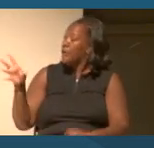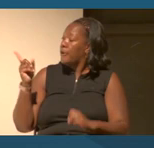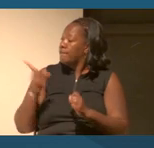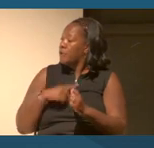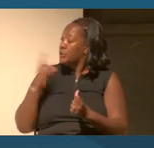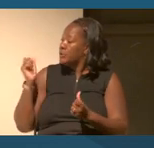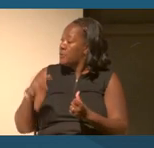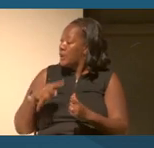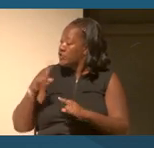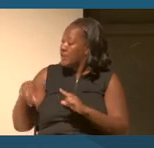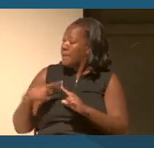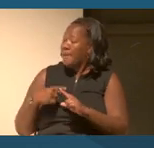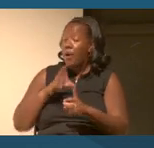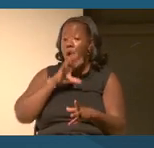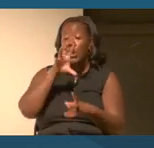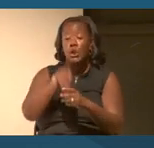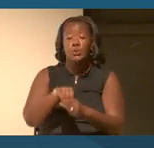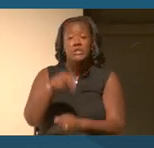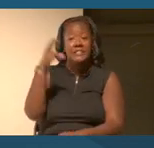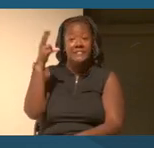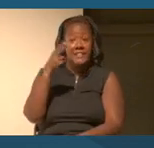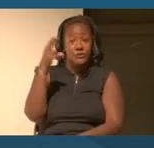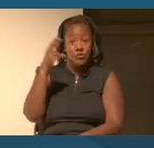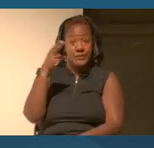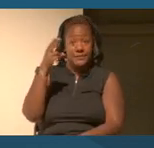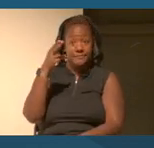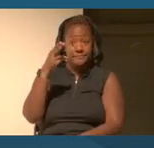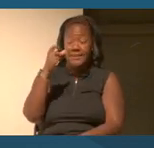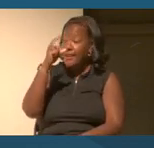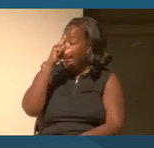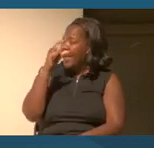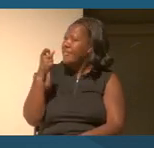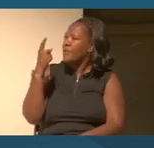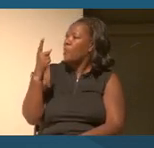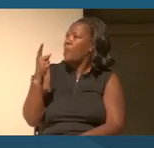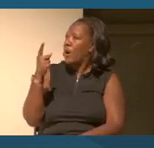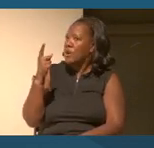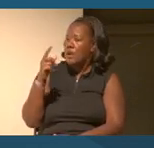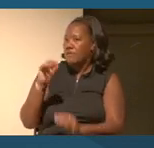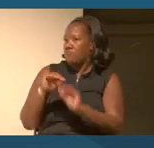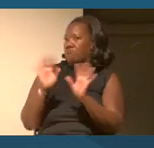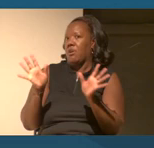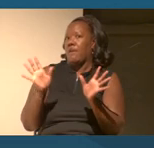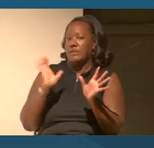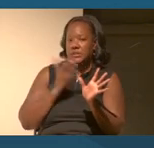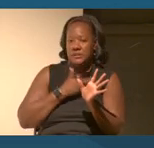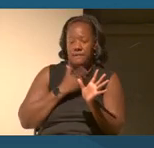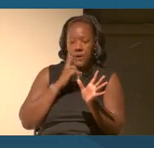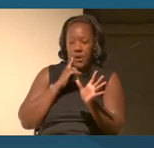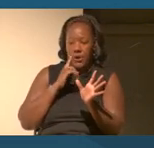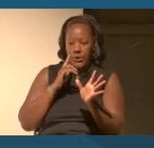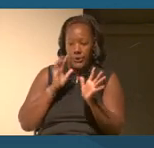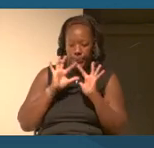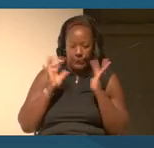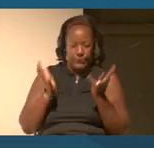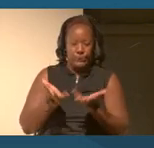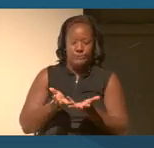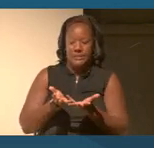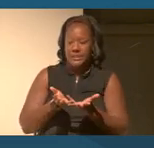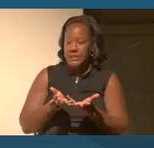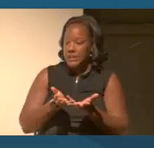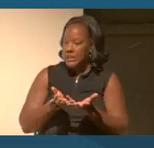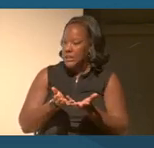And I think one of the givens of our world, and especially of and historians world is